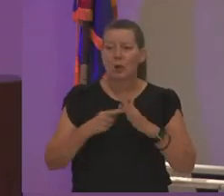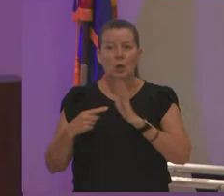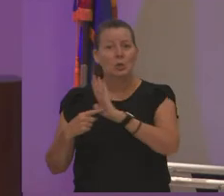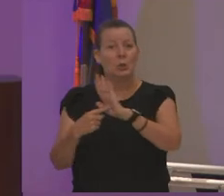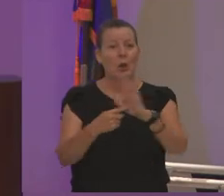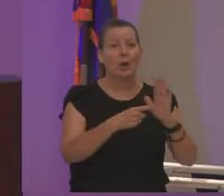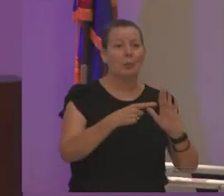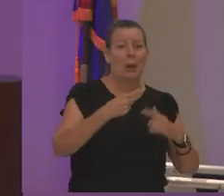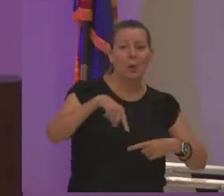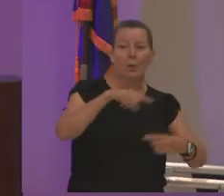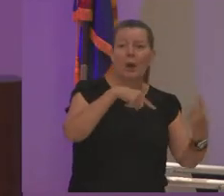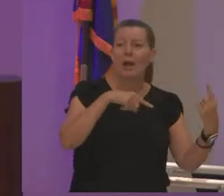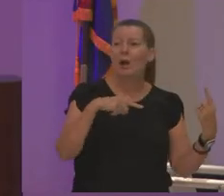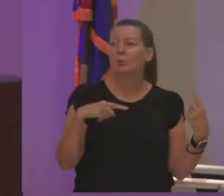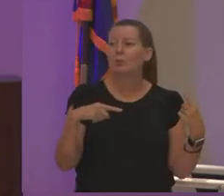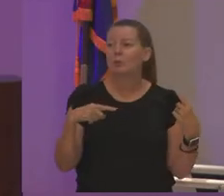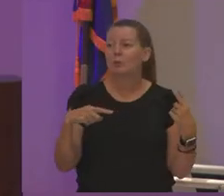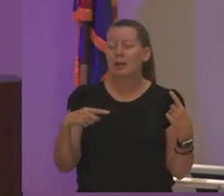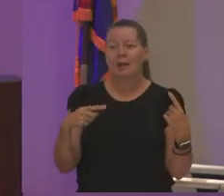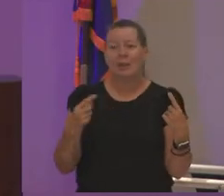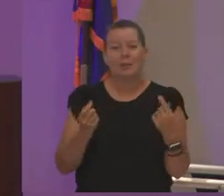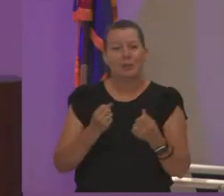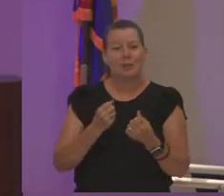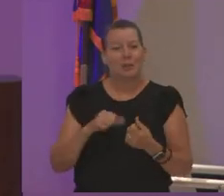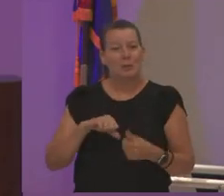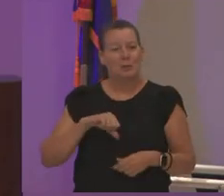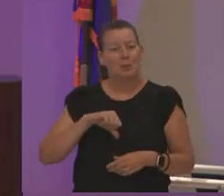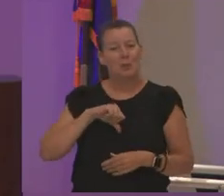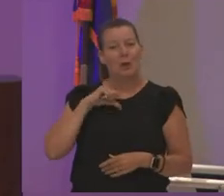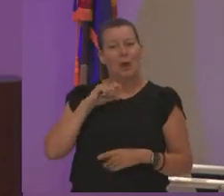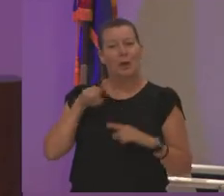and i know there's a level of pride when this african-american woman walks in right because